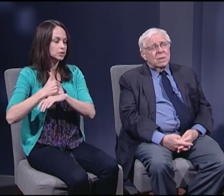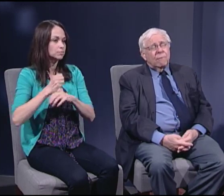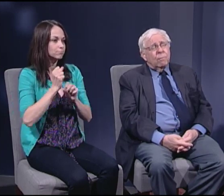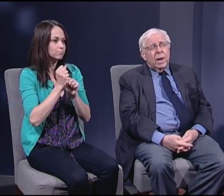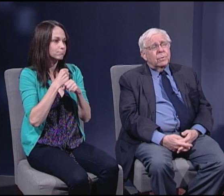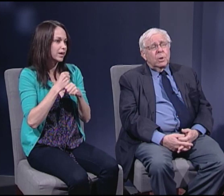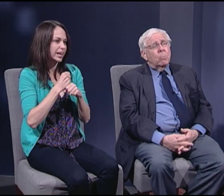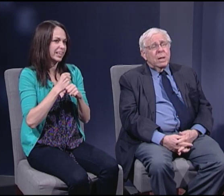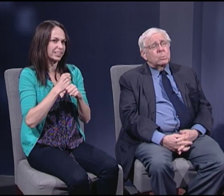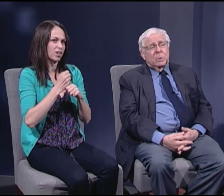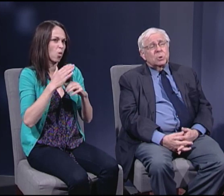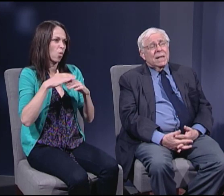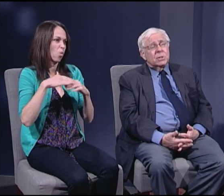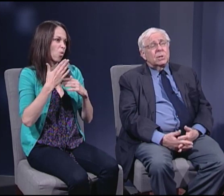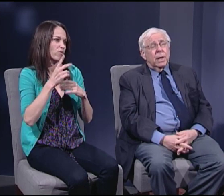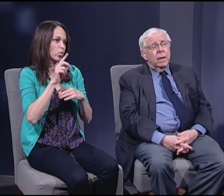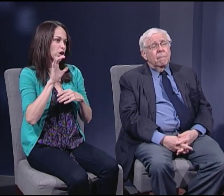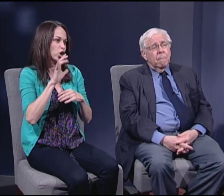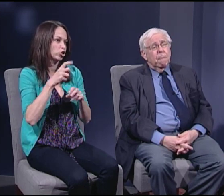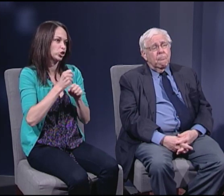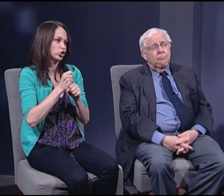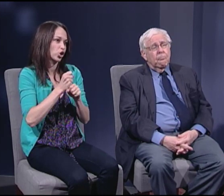that frankly don't make much sense today.